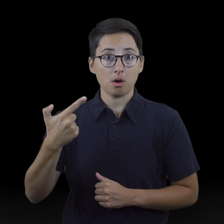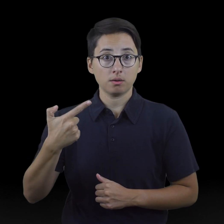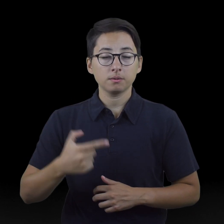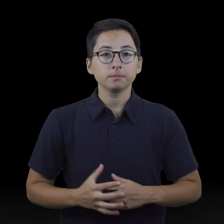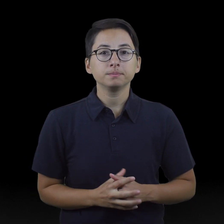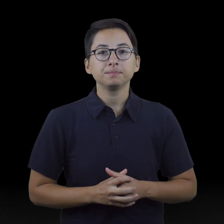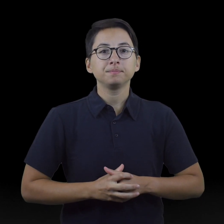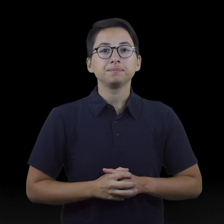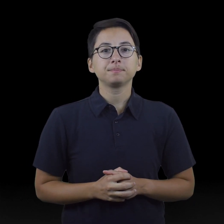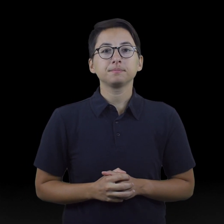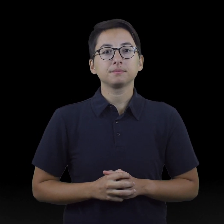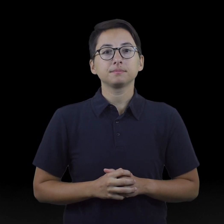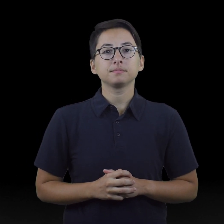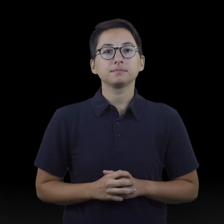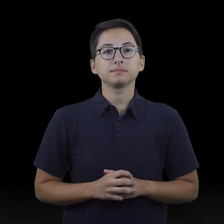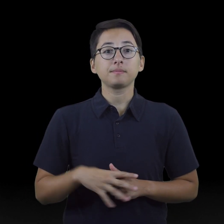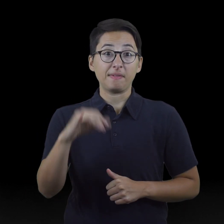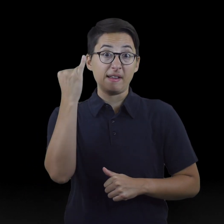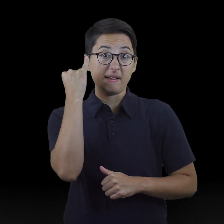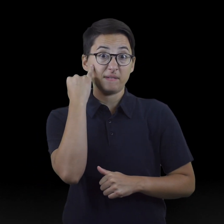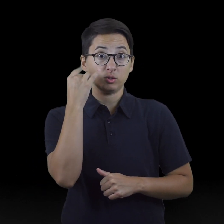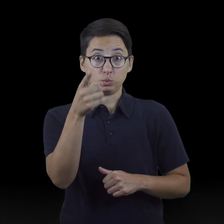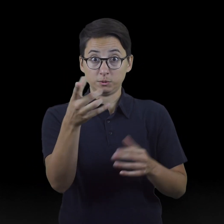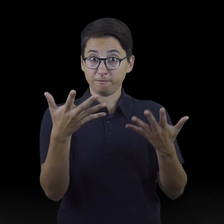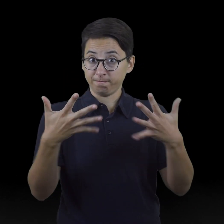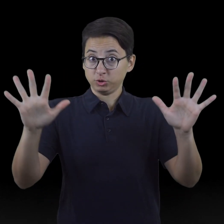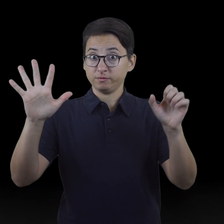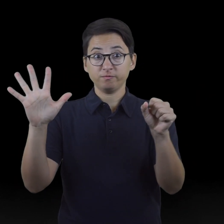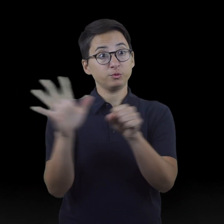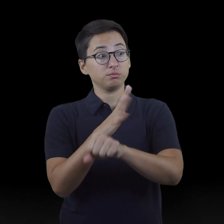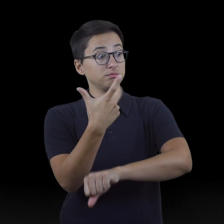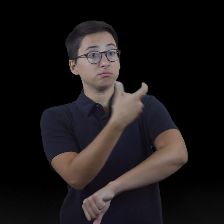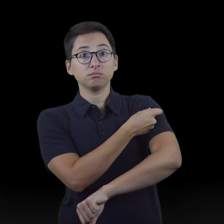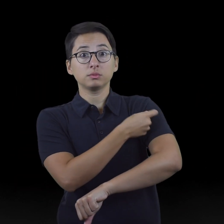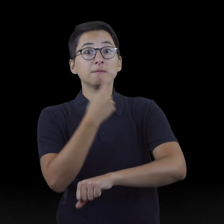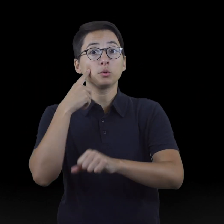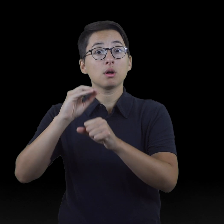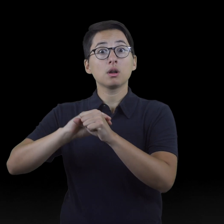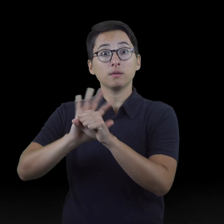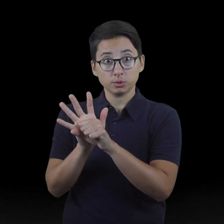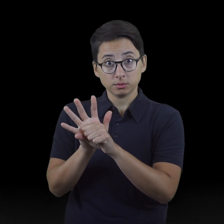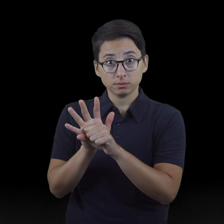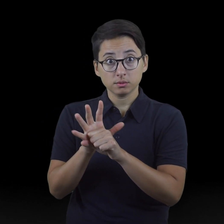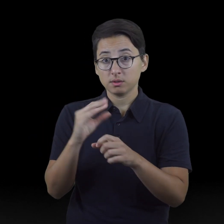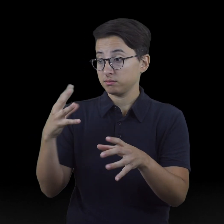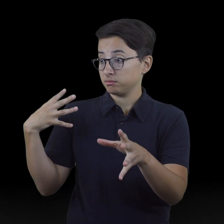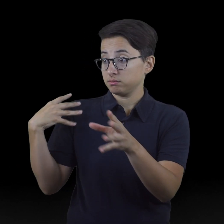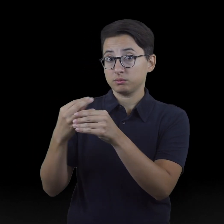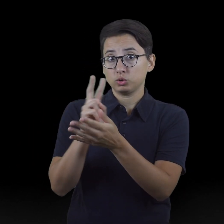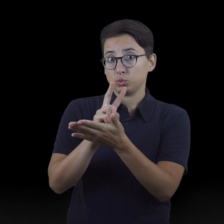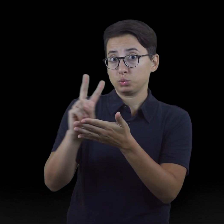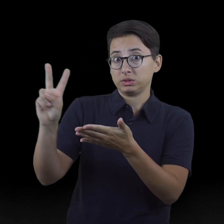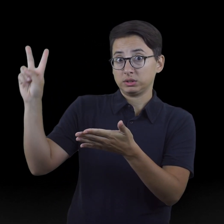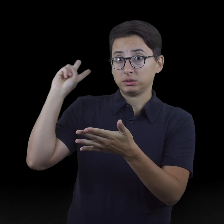If you have been fully vaccinated for COVID-19 and it has been at least 2 weeks since the final